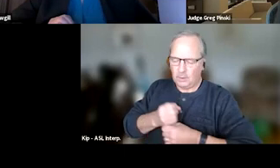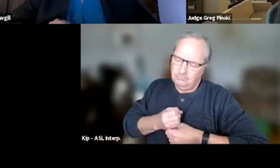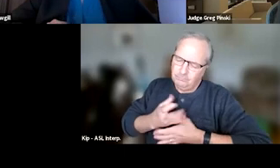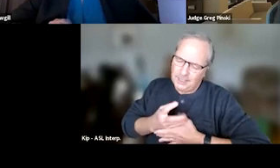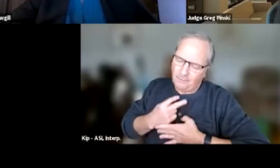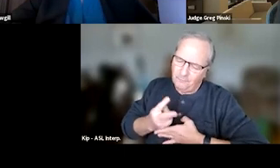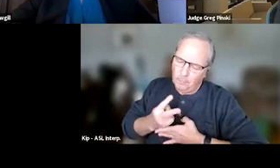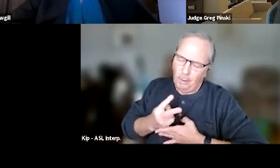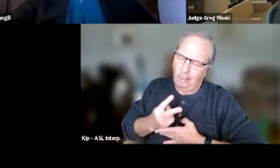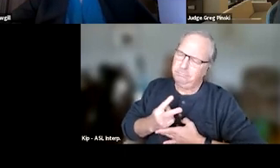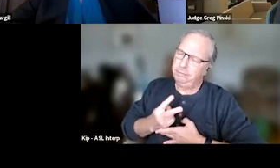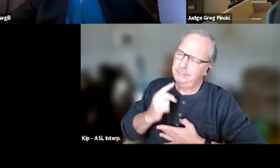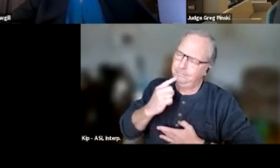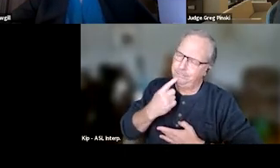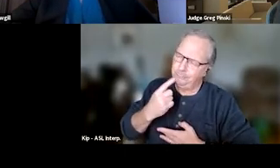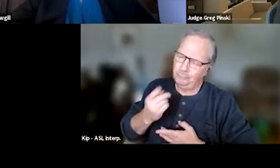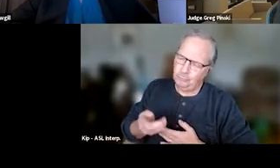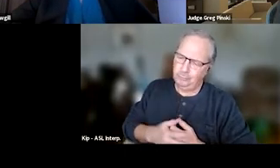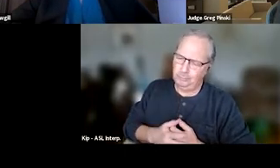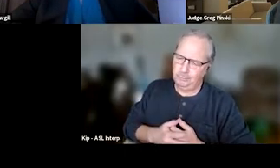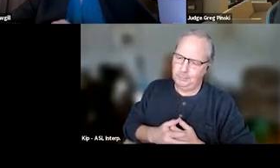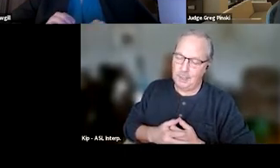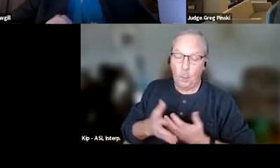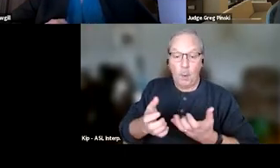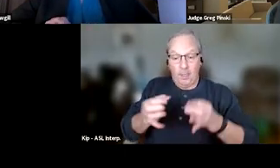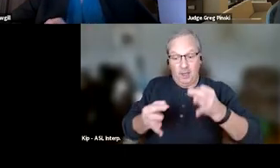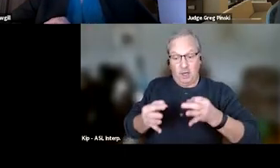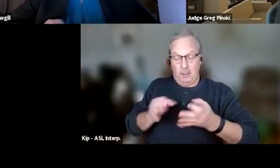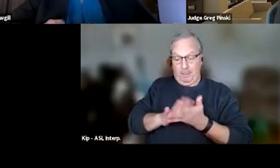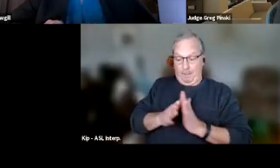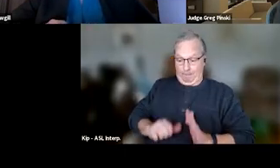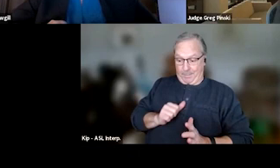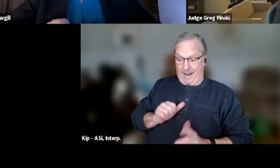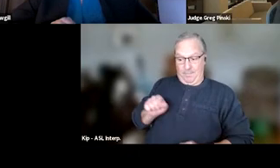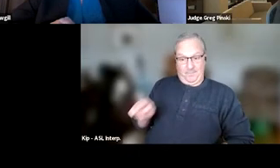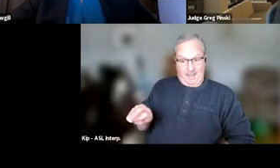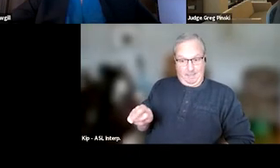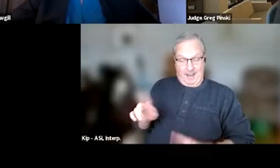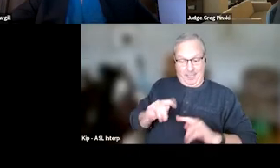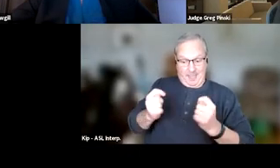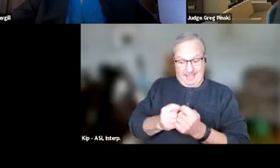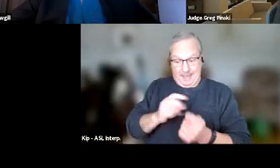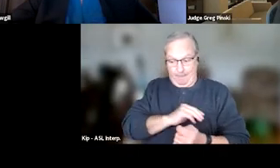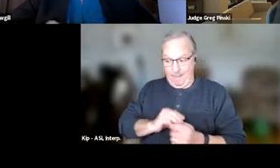The participants really want the judge to be proud of them, and also the team members that they develop those relationships with,